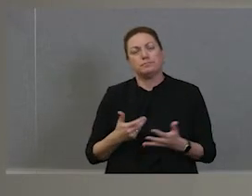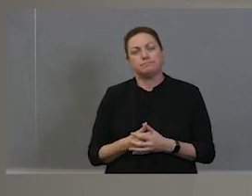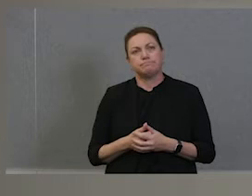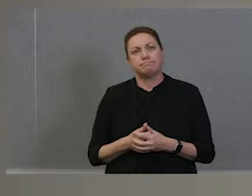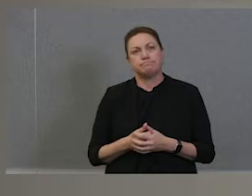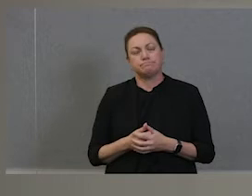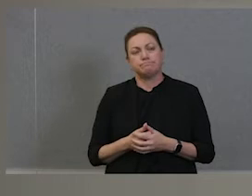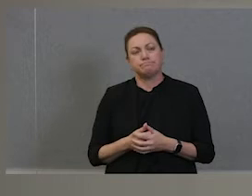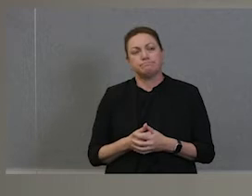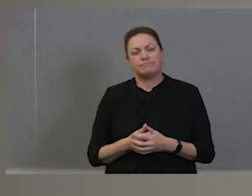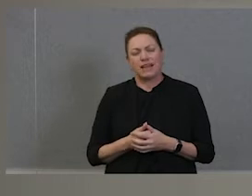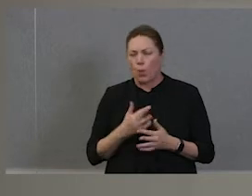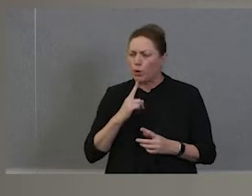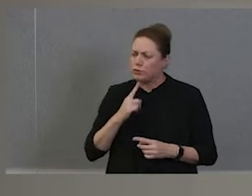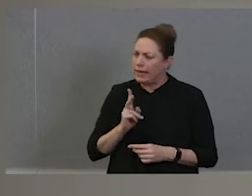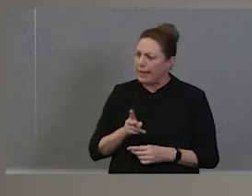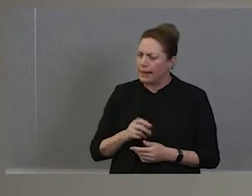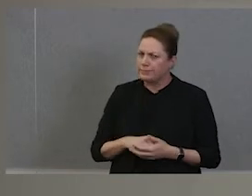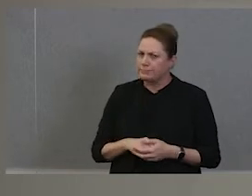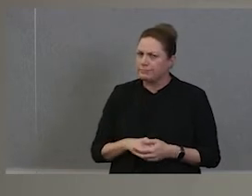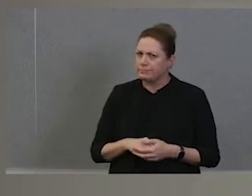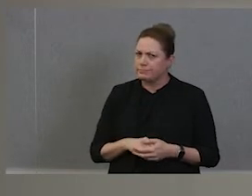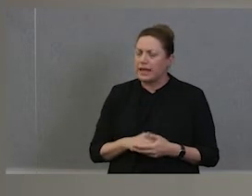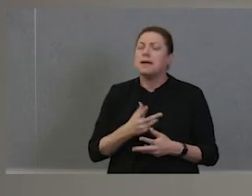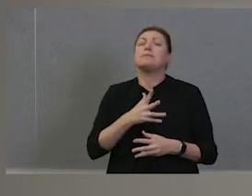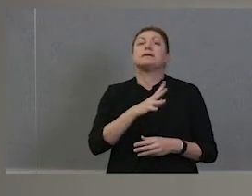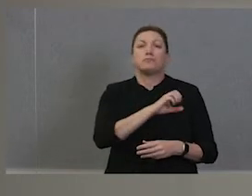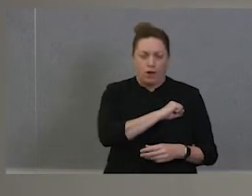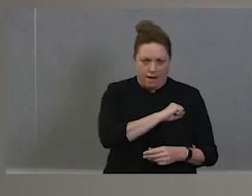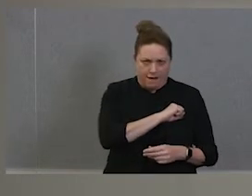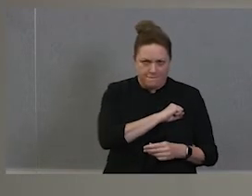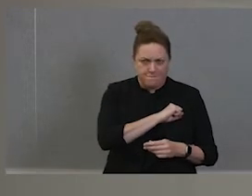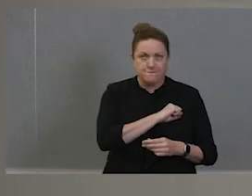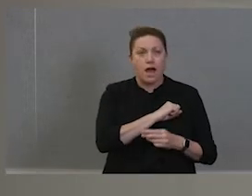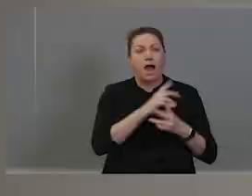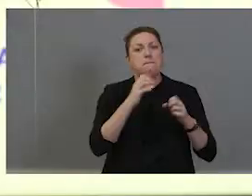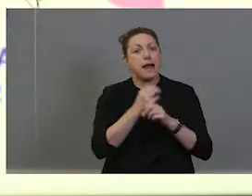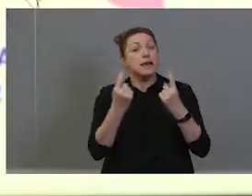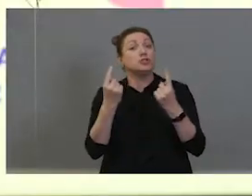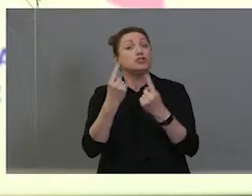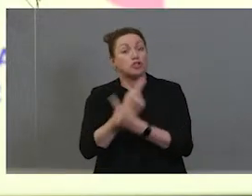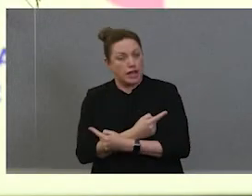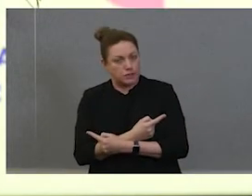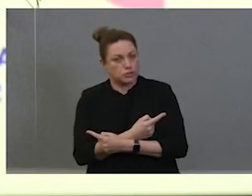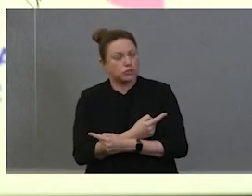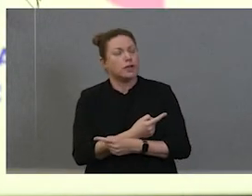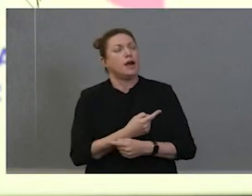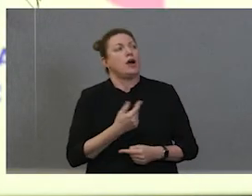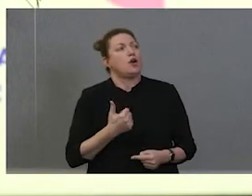Repeat that word to me again. Be brave, be brave, make change and make change.